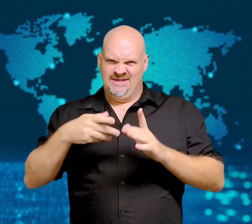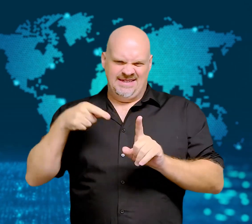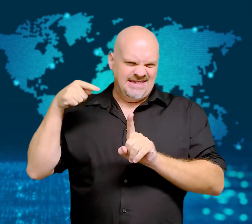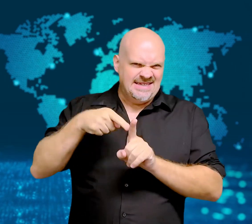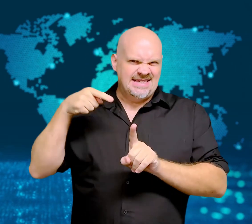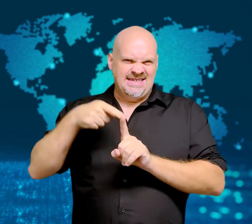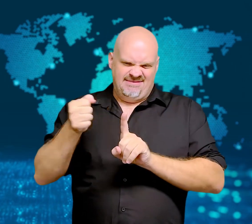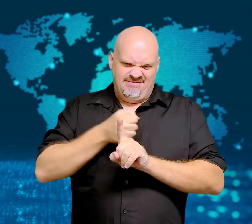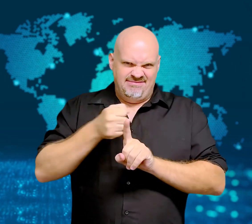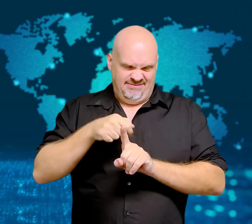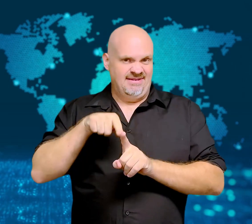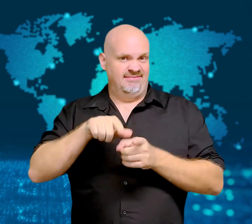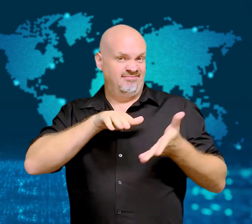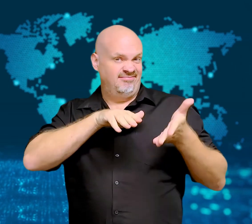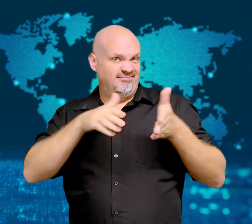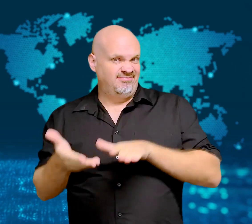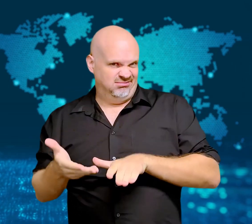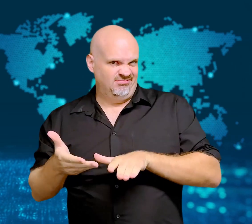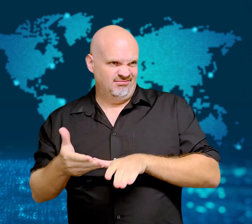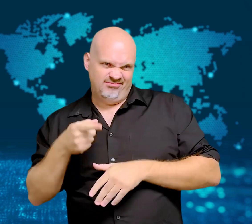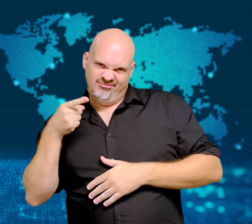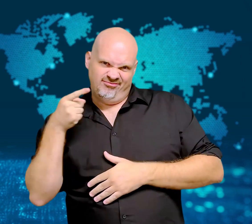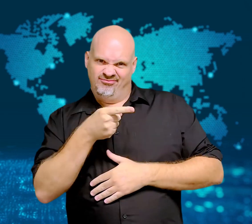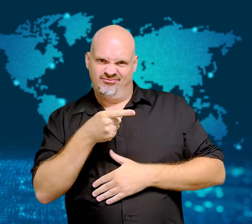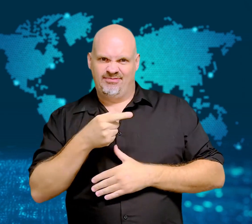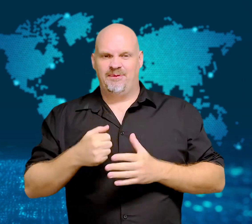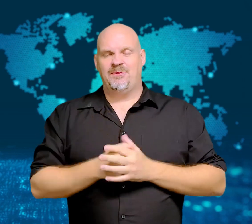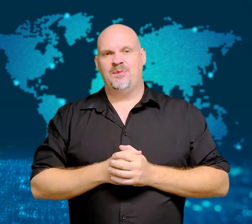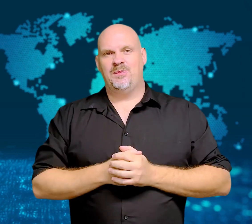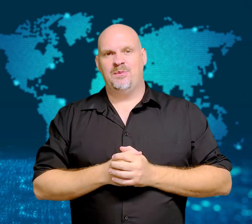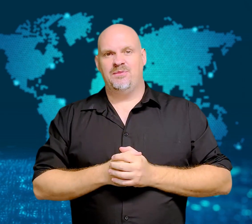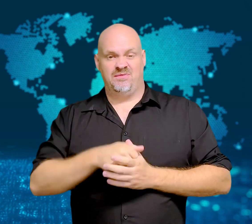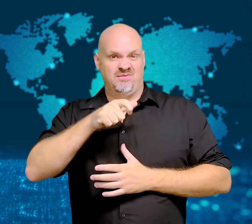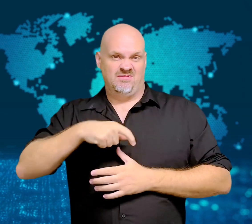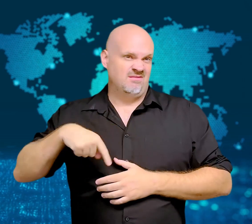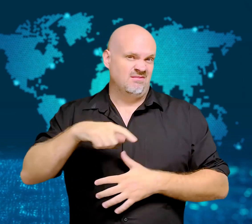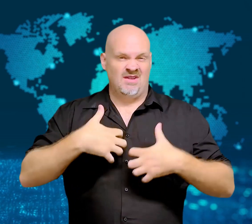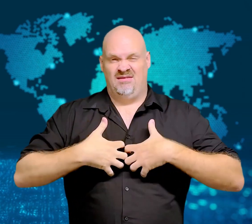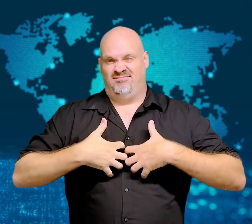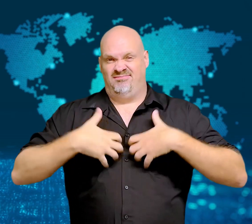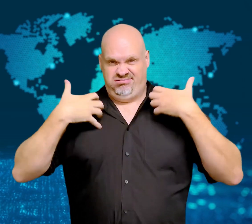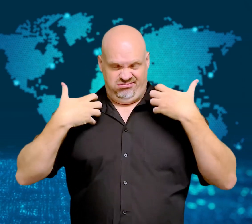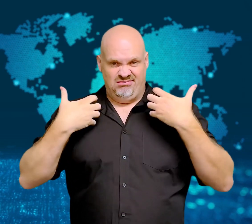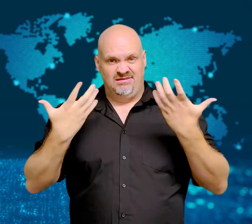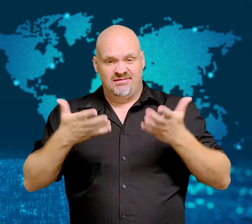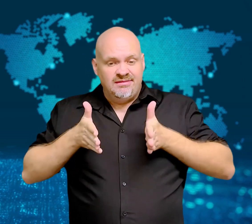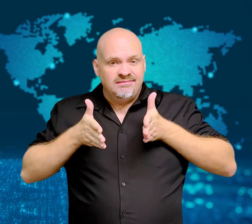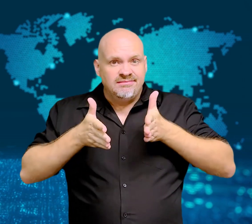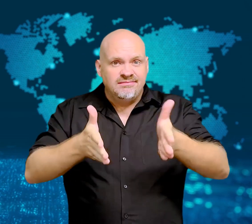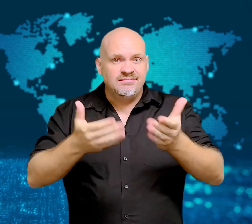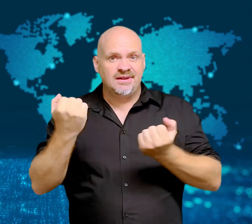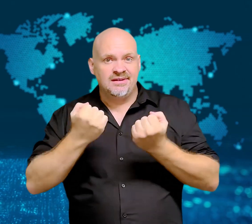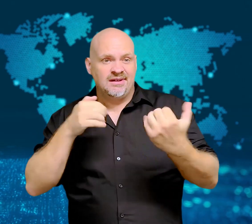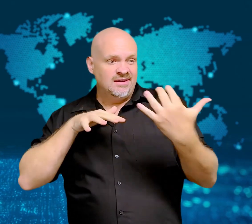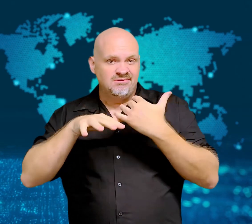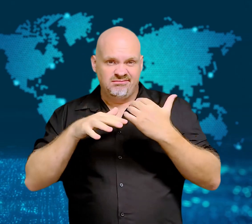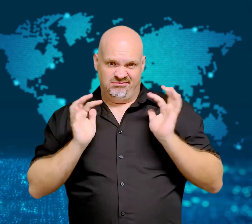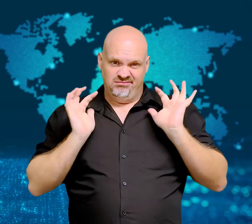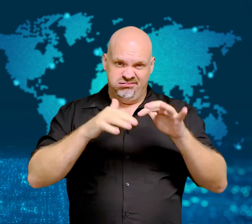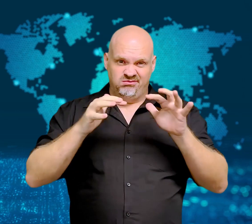Since then, protesters have gathered on the streets, thrown rocks